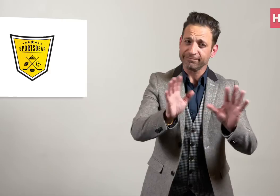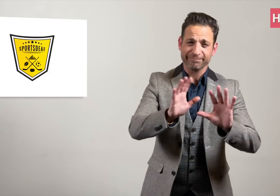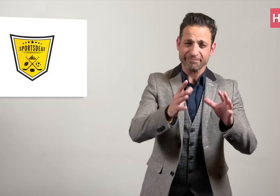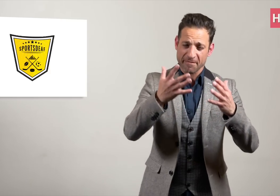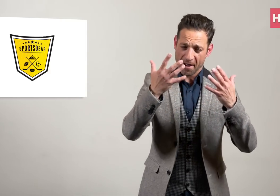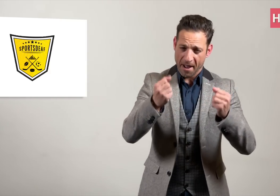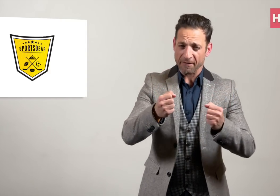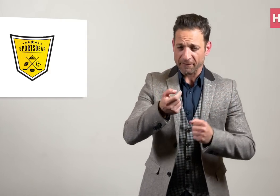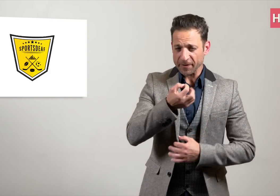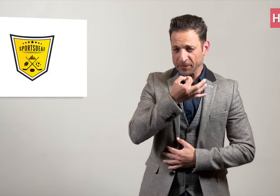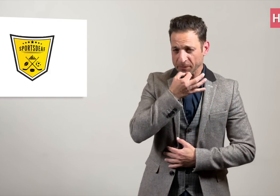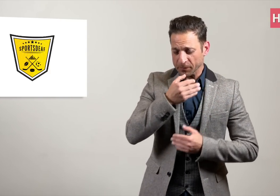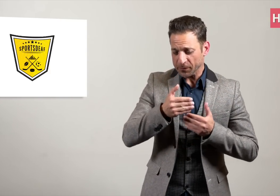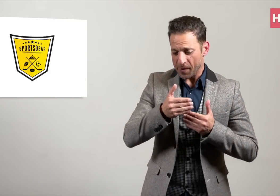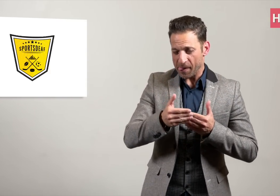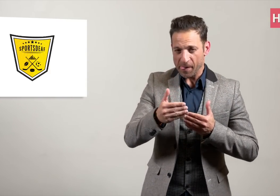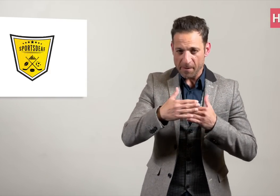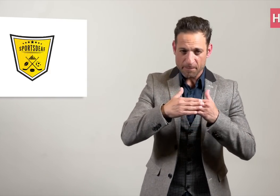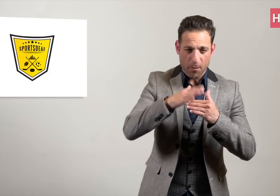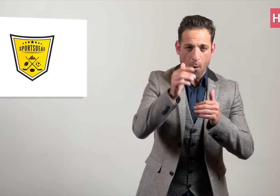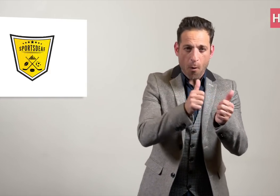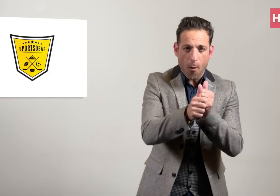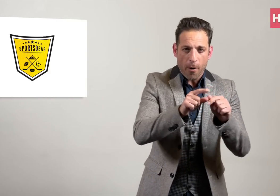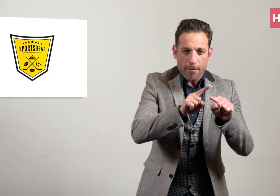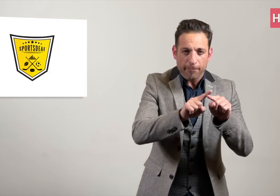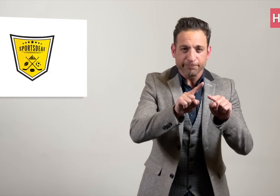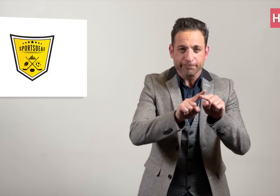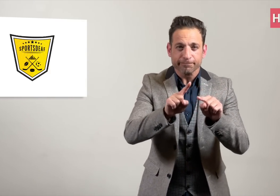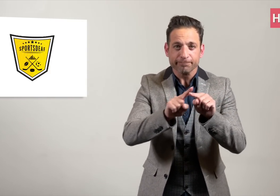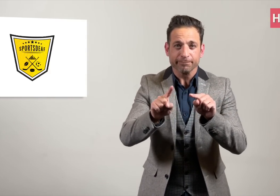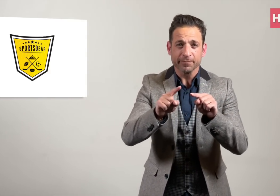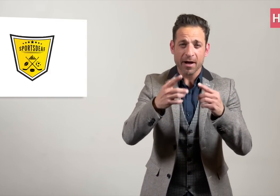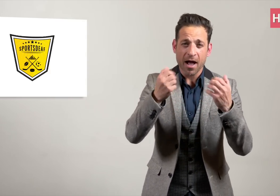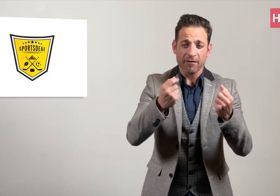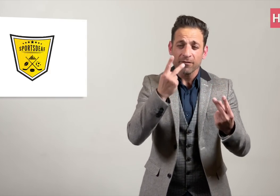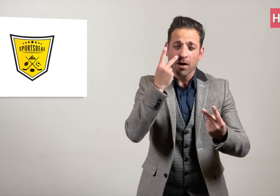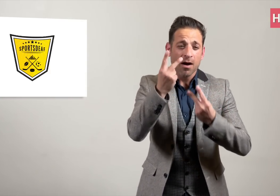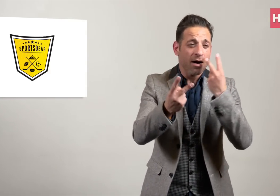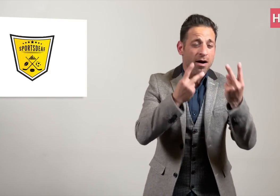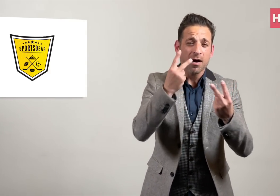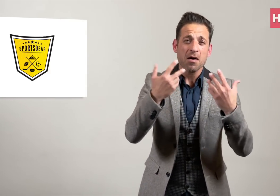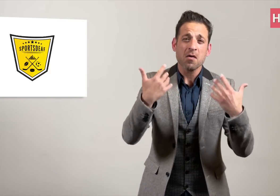Brilliance is still occurring